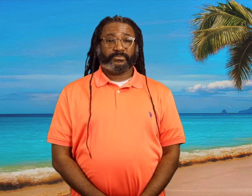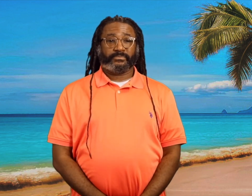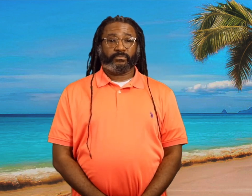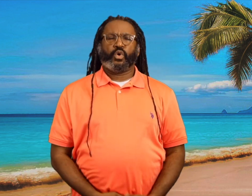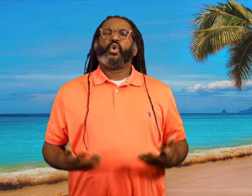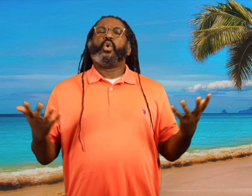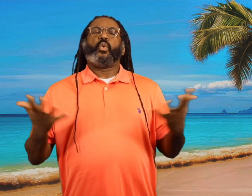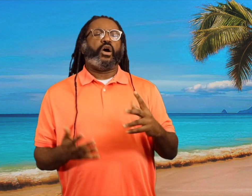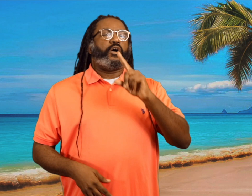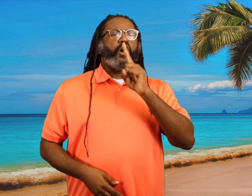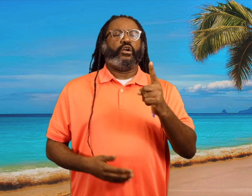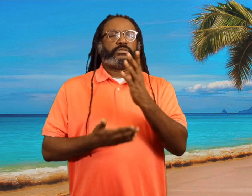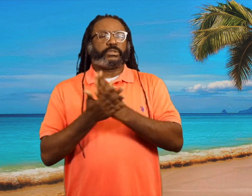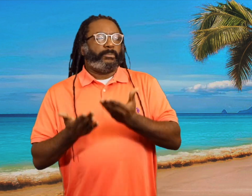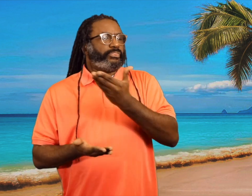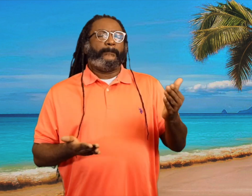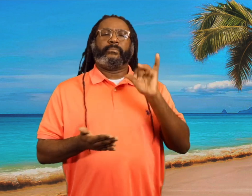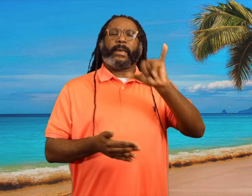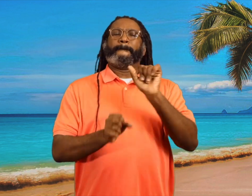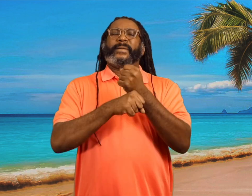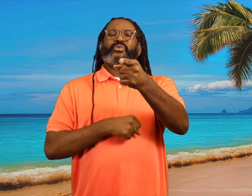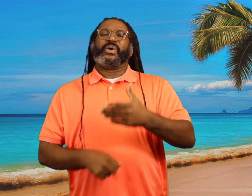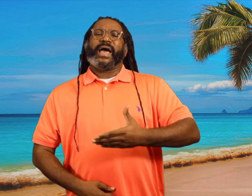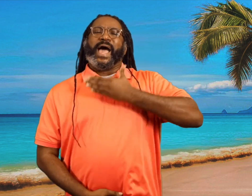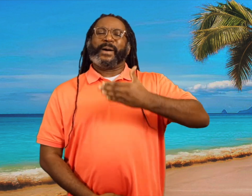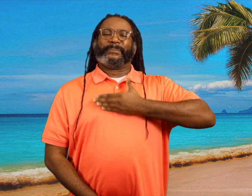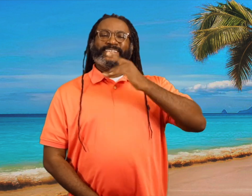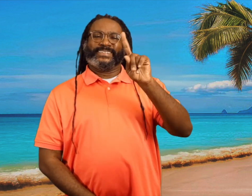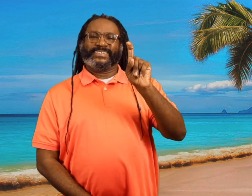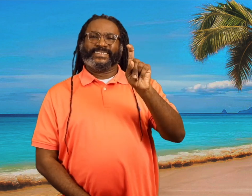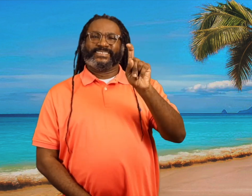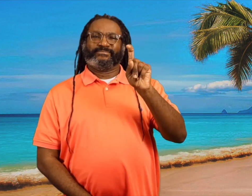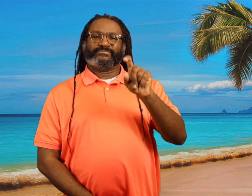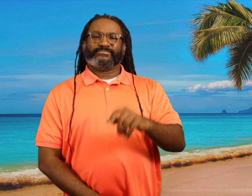What are some things that make you happy?